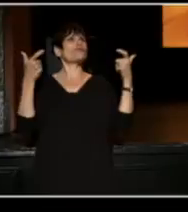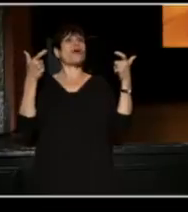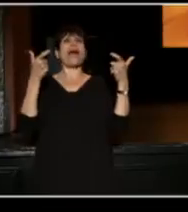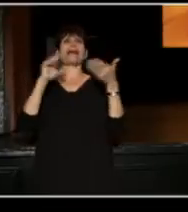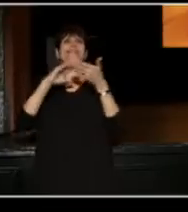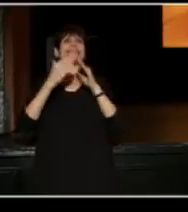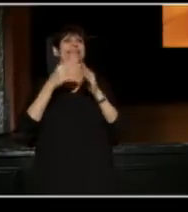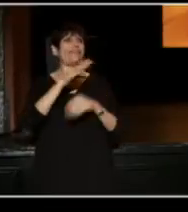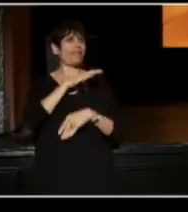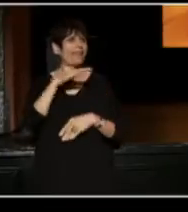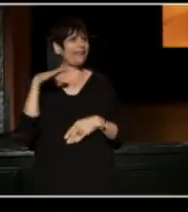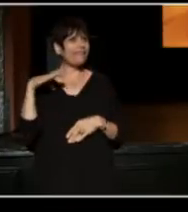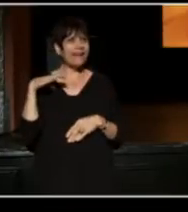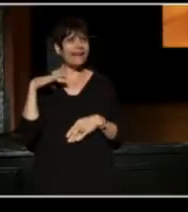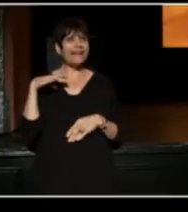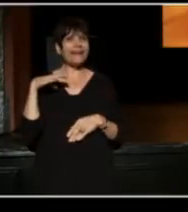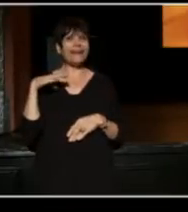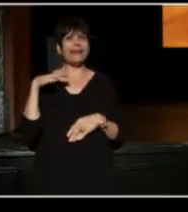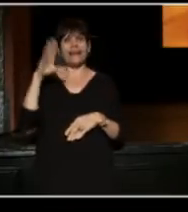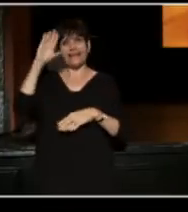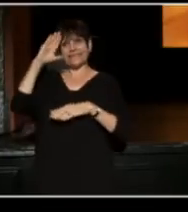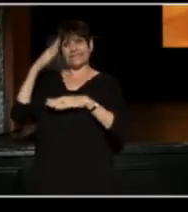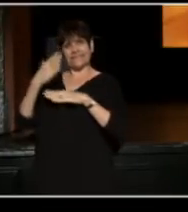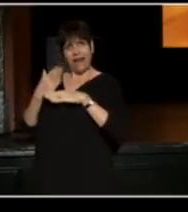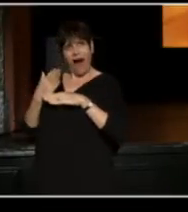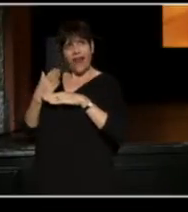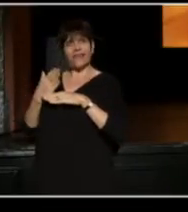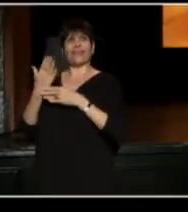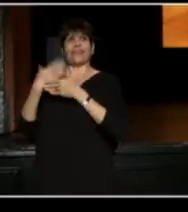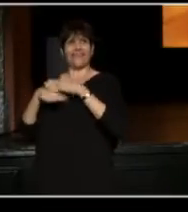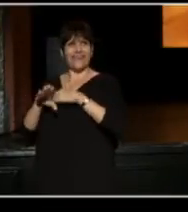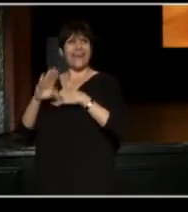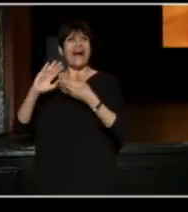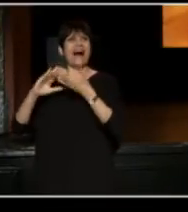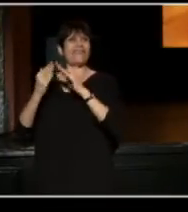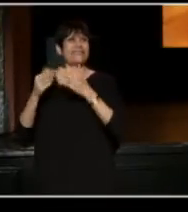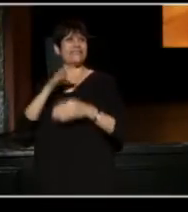As a son of the City of Cleveland, I have to do this appropriately.